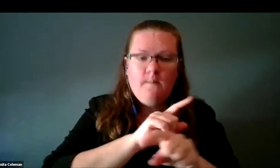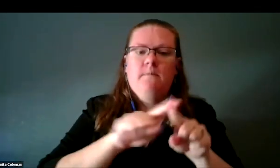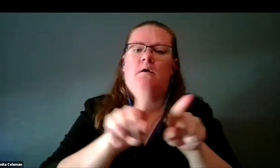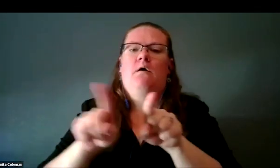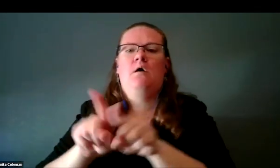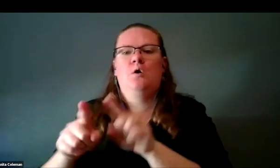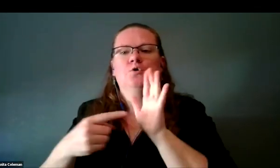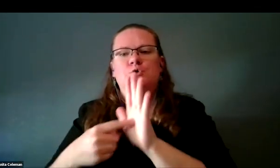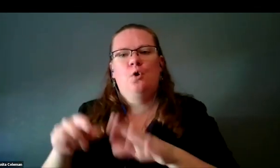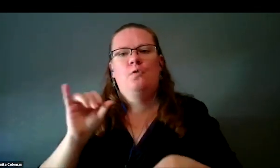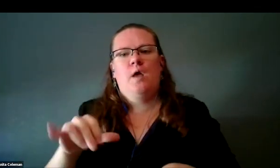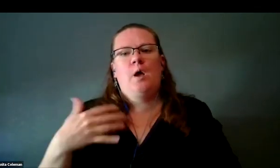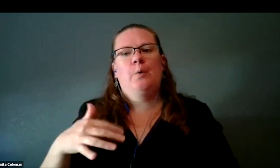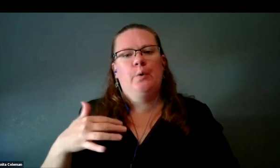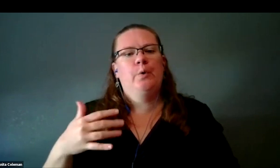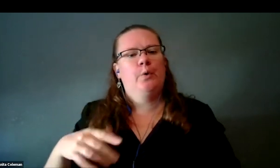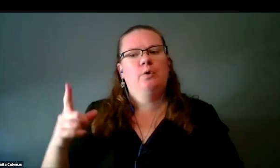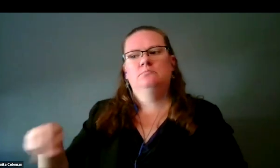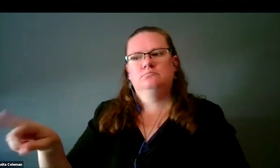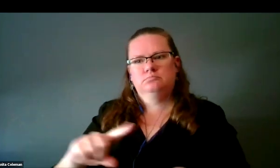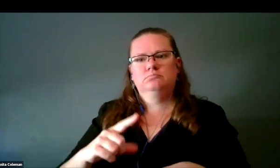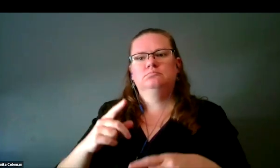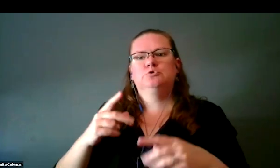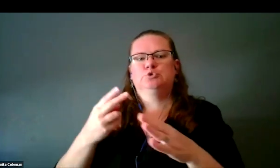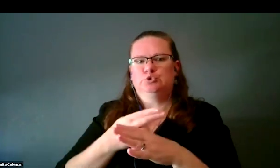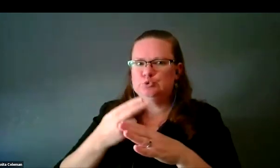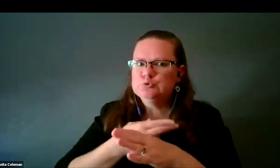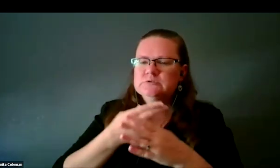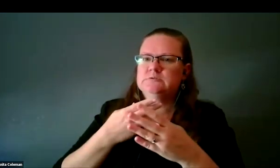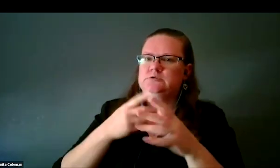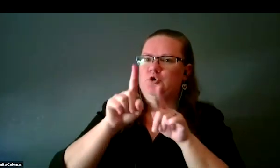but it also showed that our methodology for using astronomy